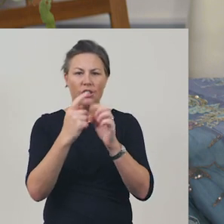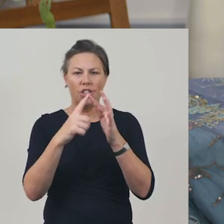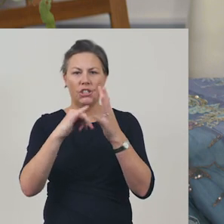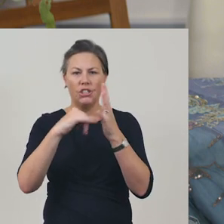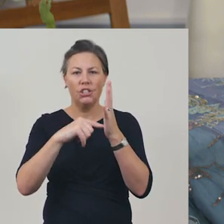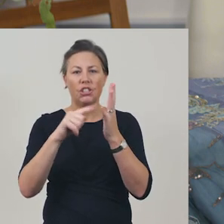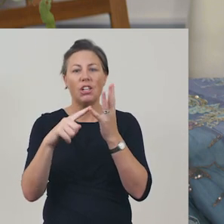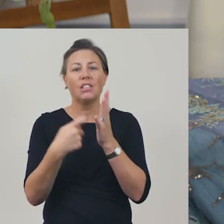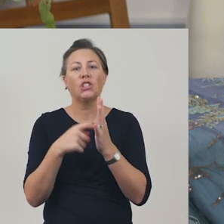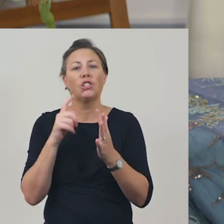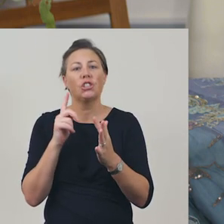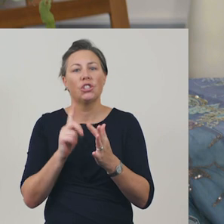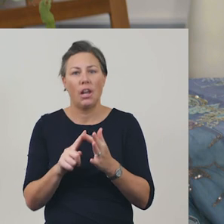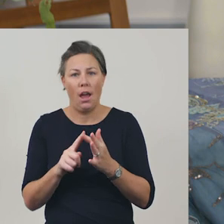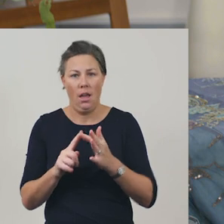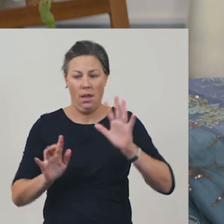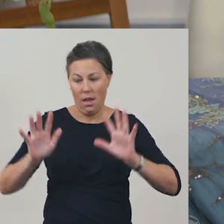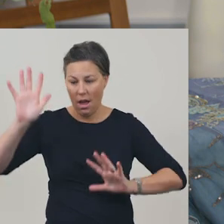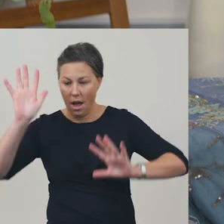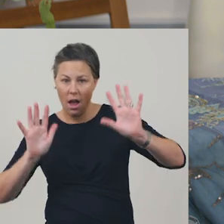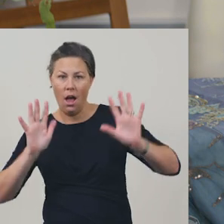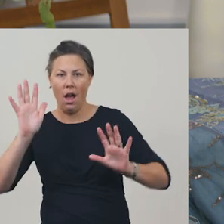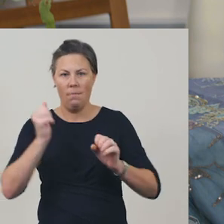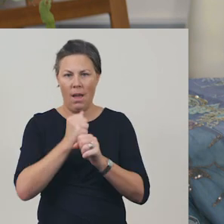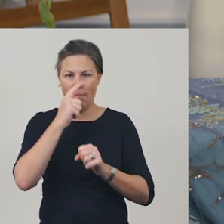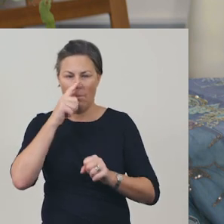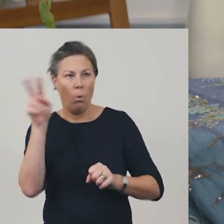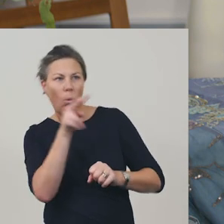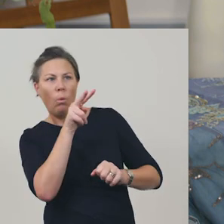Gestures help to draw attention to certain words or ideas.